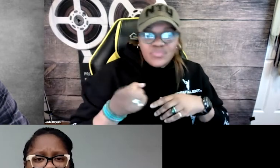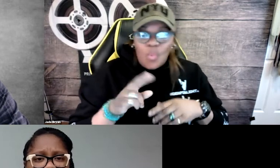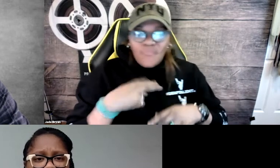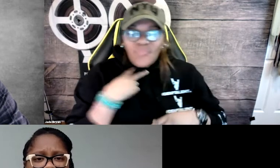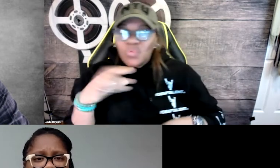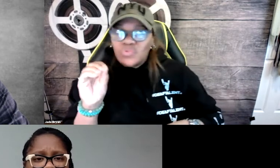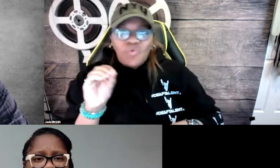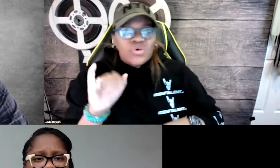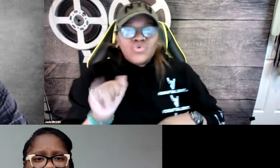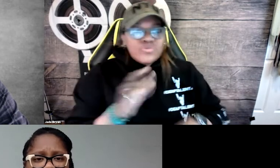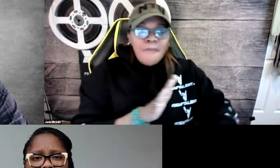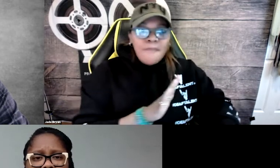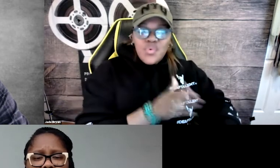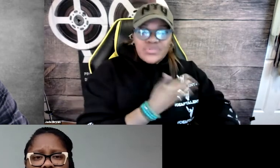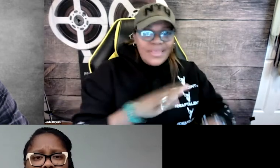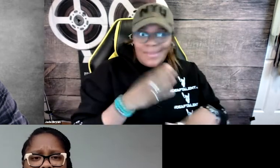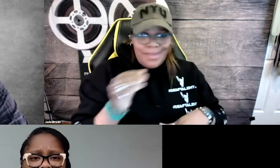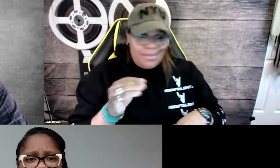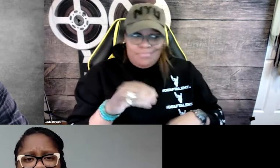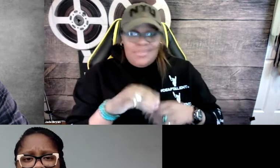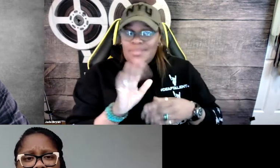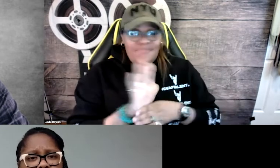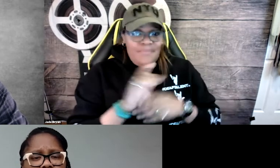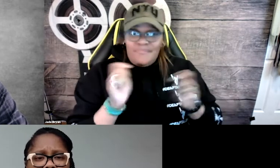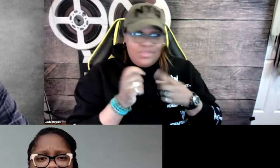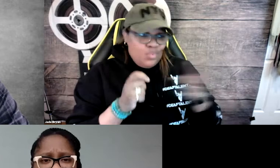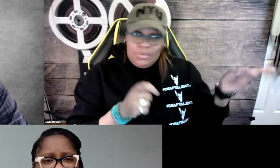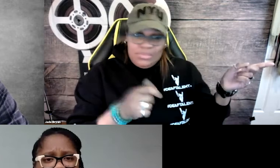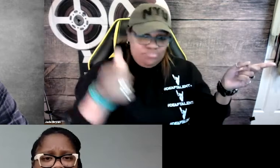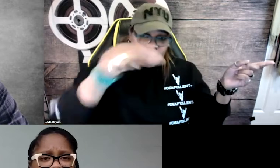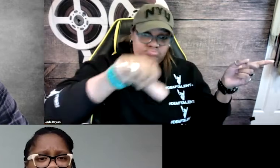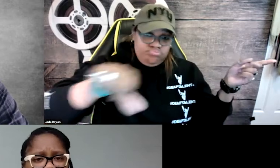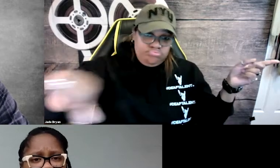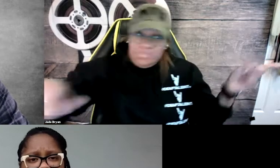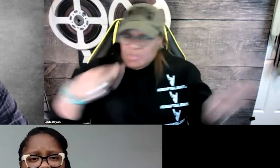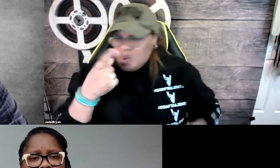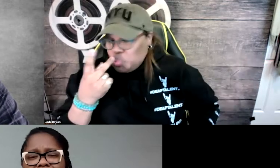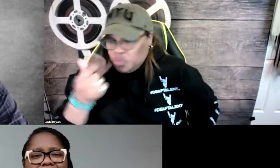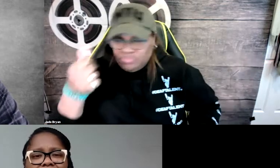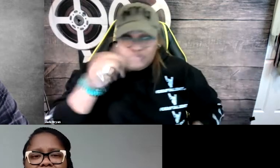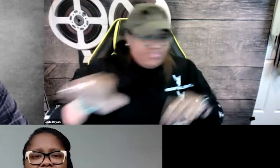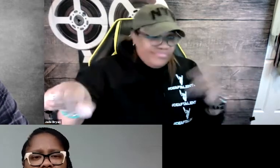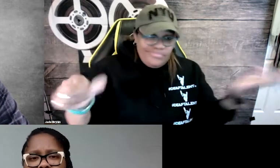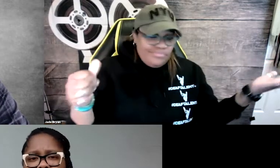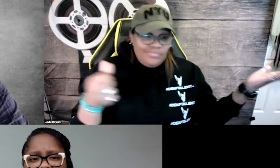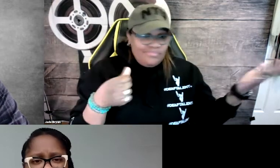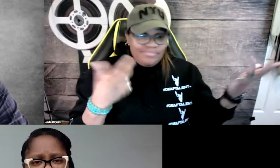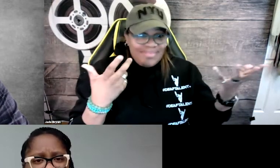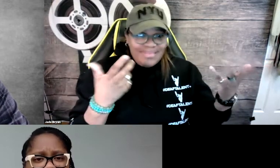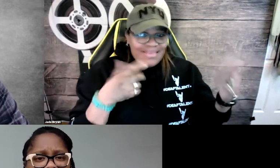we will include sound. And sound can affect the voiceover. If there's music playing, there's a voiceover. Sometimes it doesn't turn out right